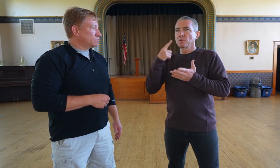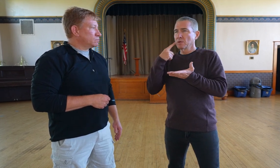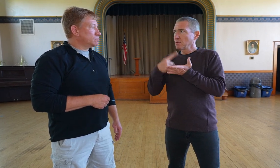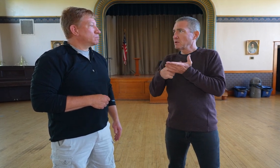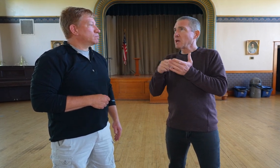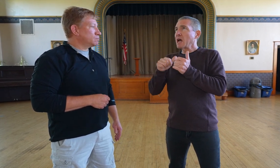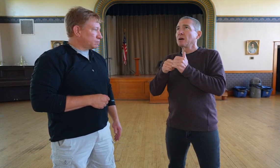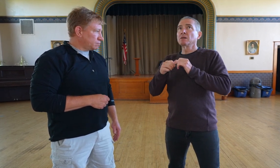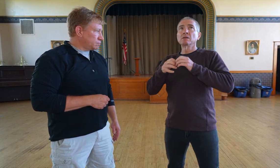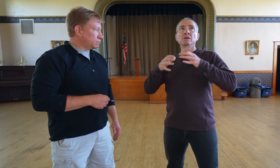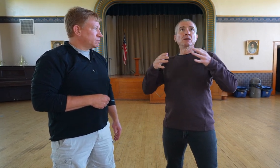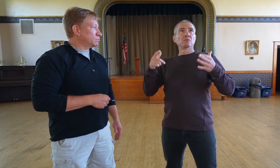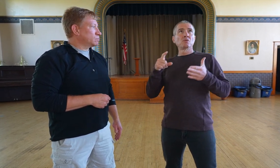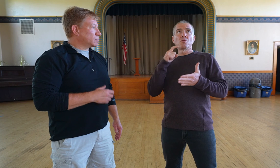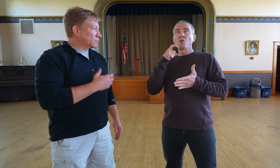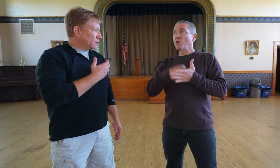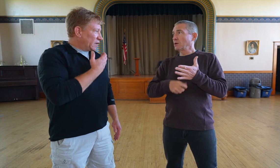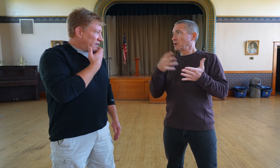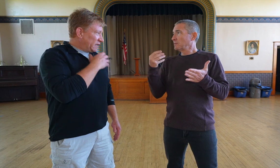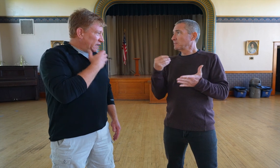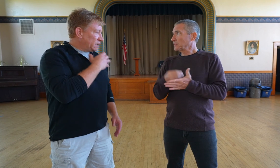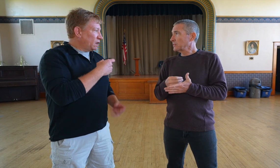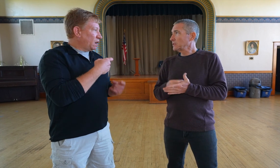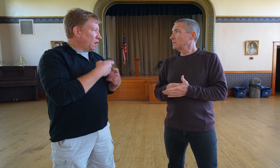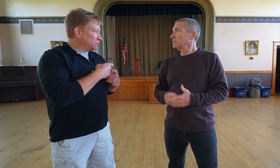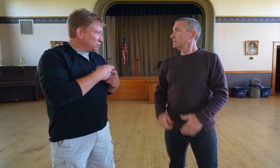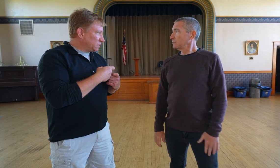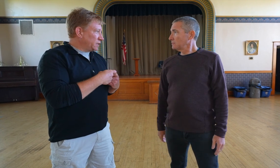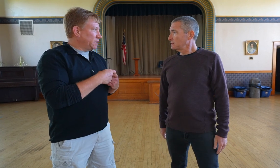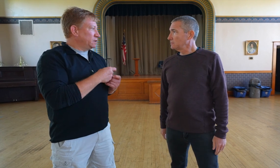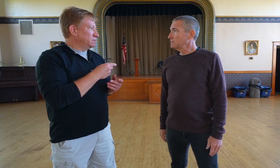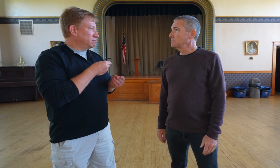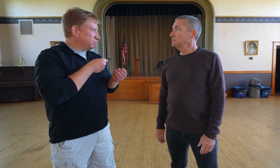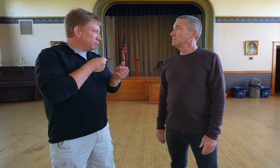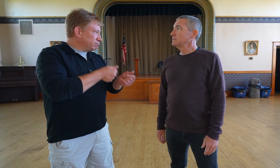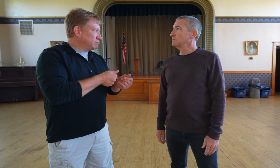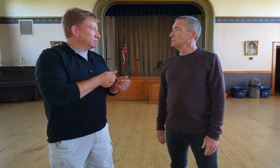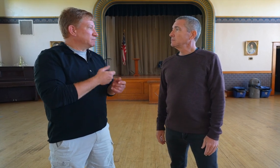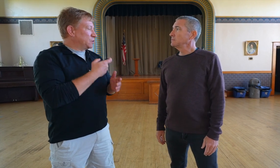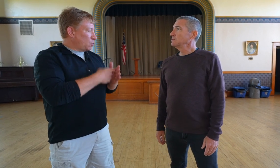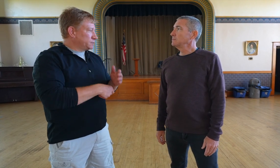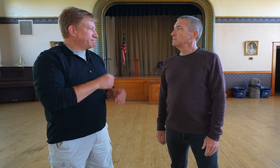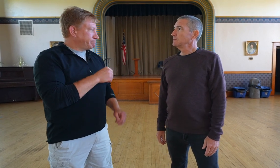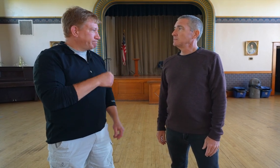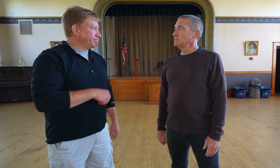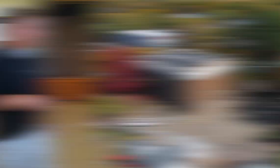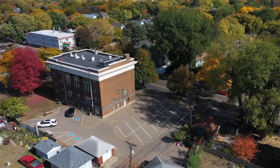And that costs money. Yes, heat and electricity. There’s a cost associated for sure.